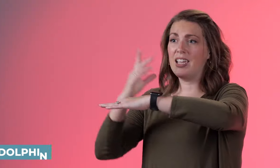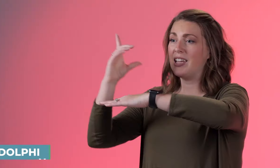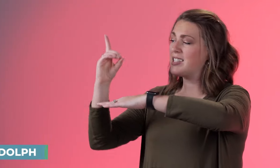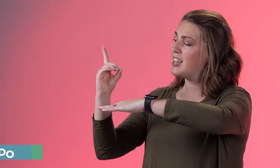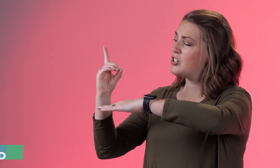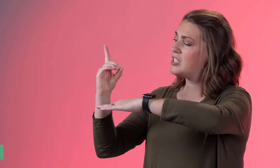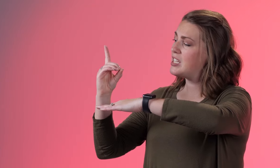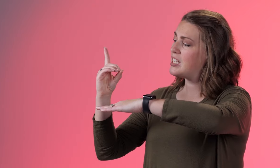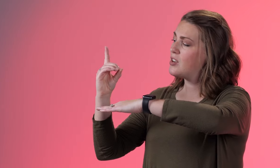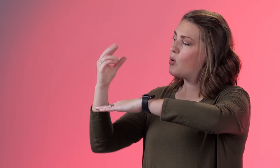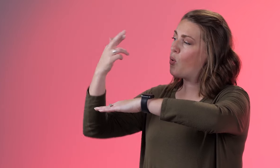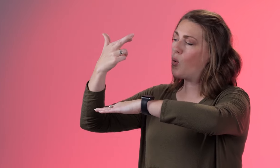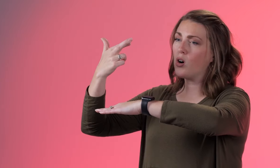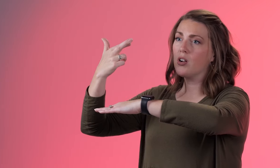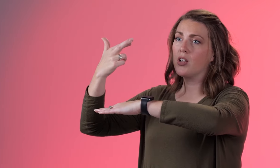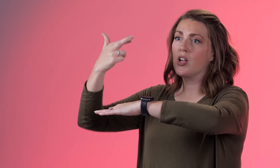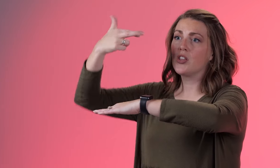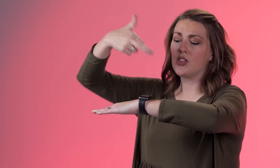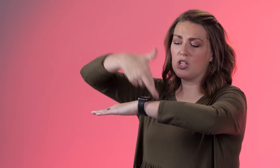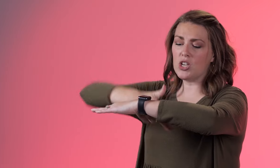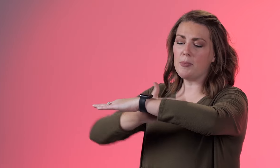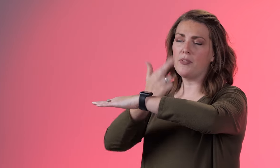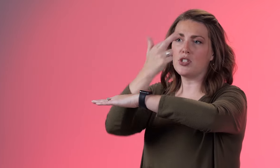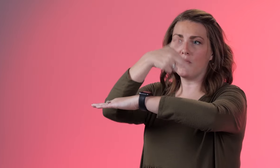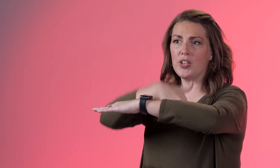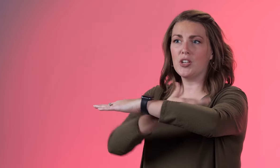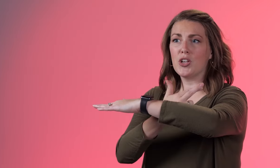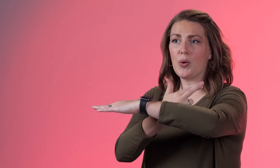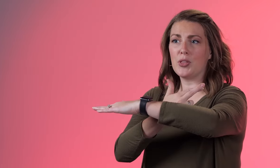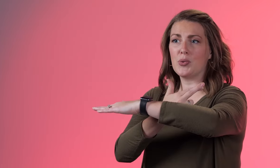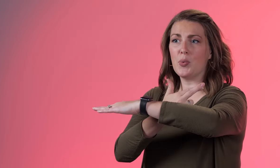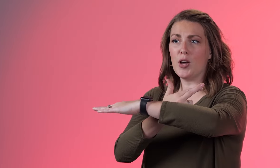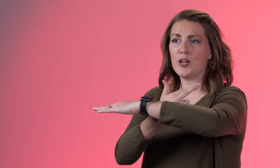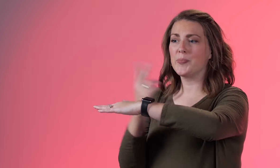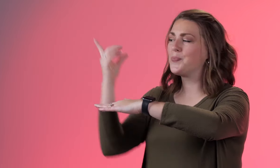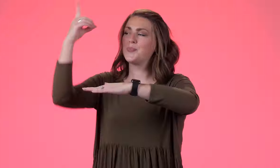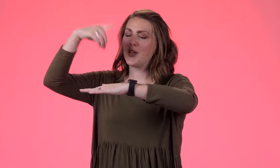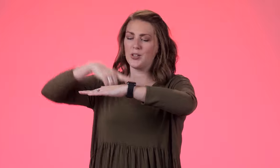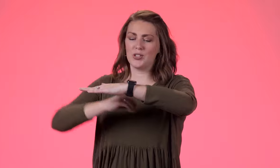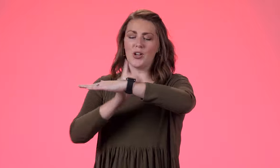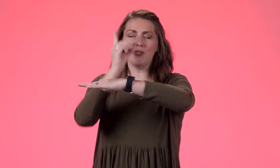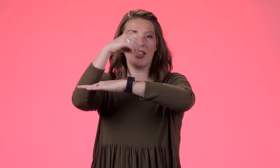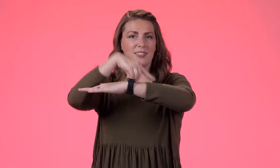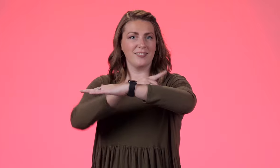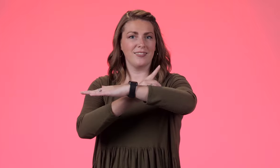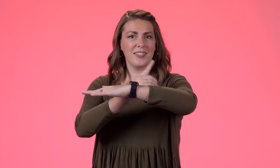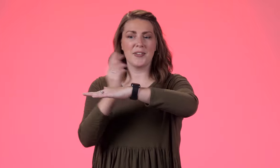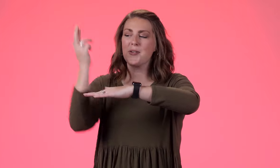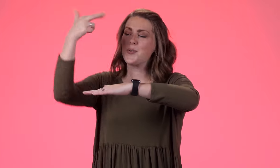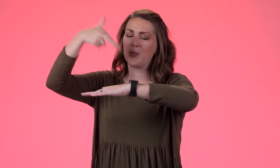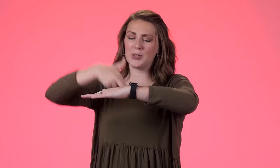it's the letter 'D' or the shape of a dolphin going through the water 'dolphin or